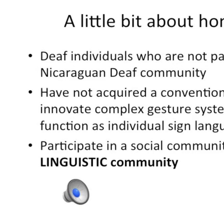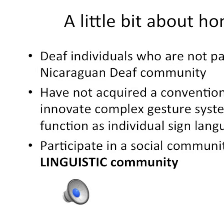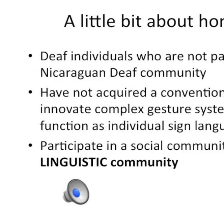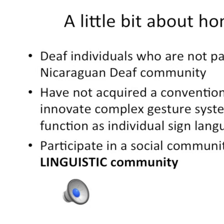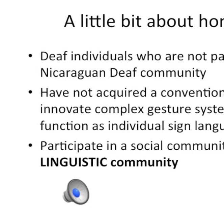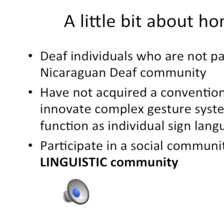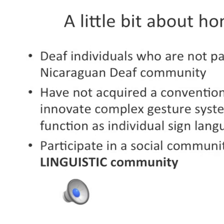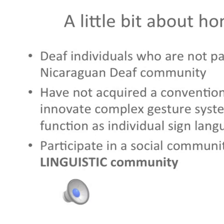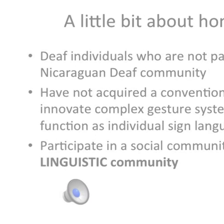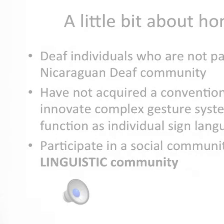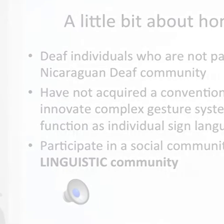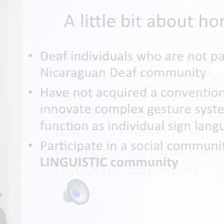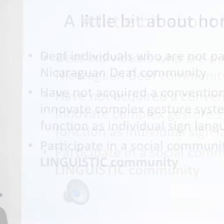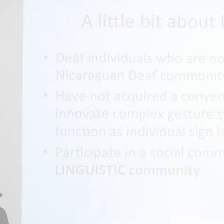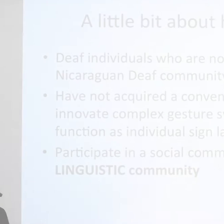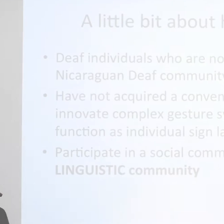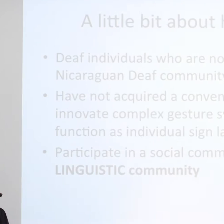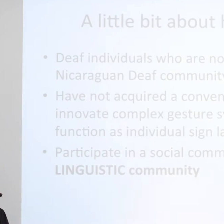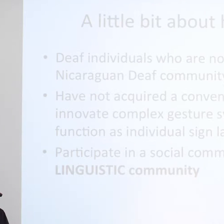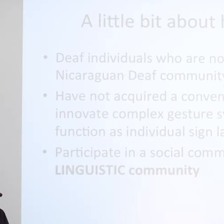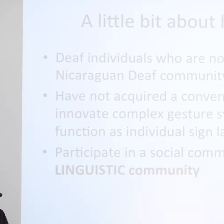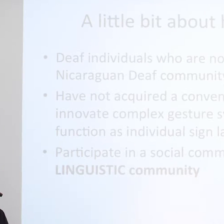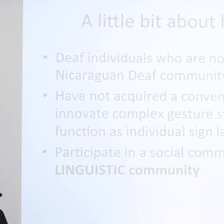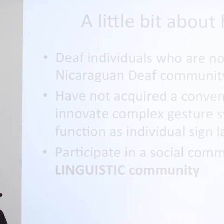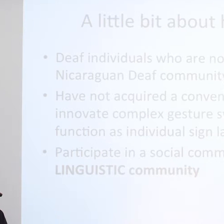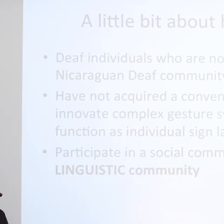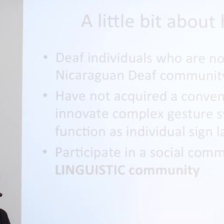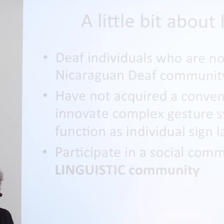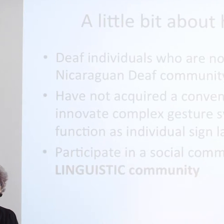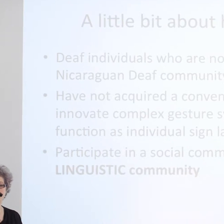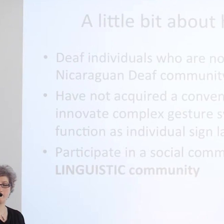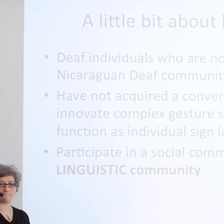Okay so now, turning to that homesigner in Nicargaua,